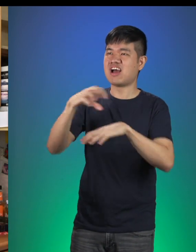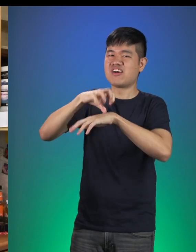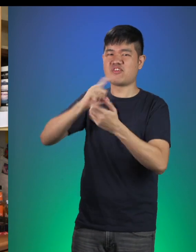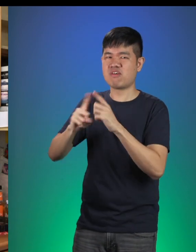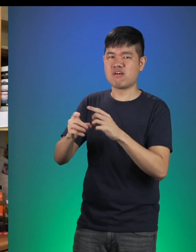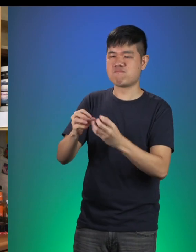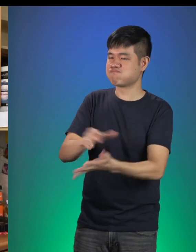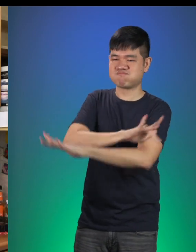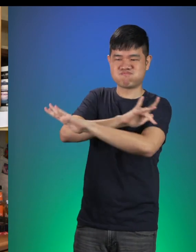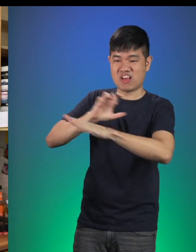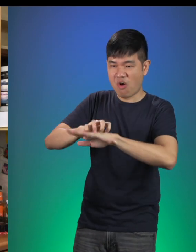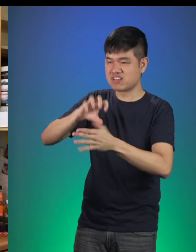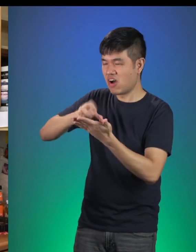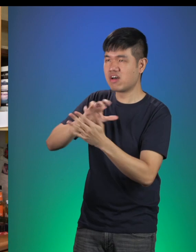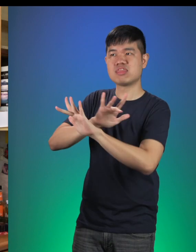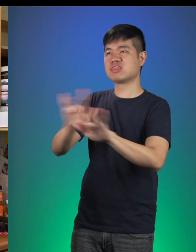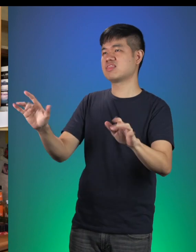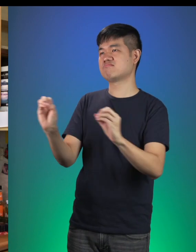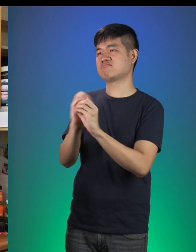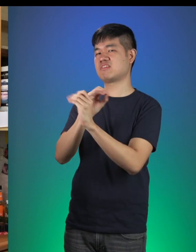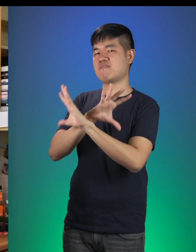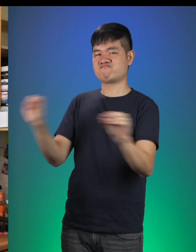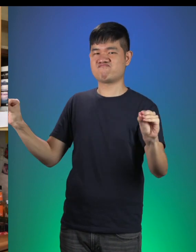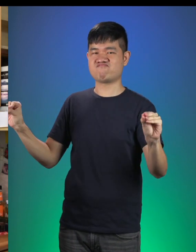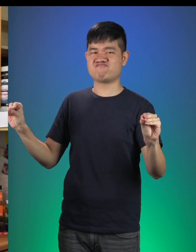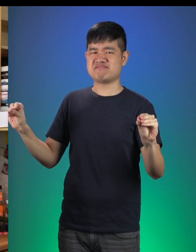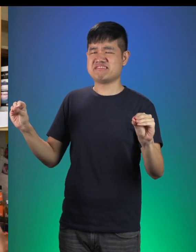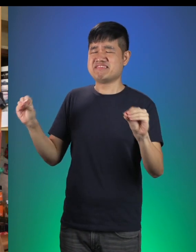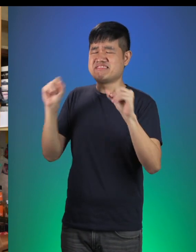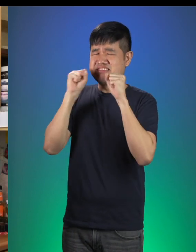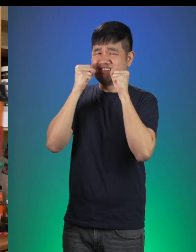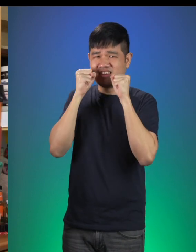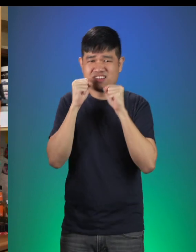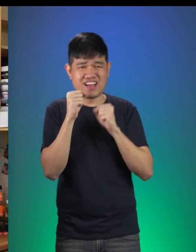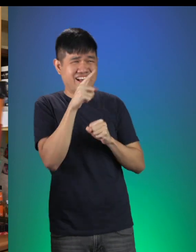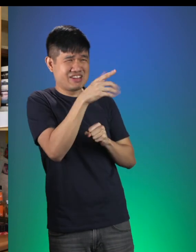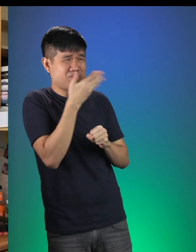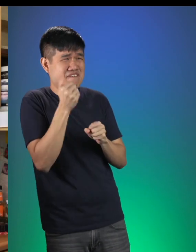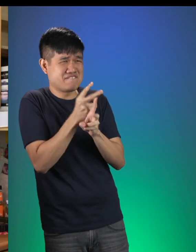and cupcakes and cakes and buns and cookies! [Gretel sobbing] Hansel: You better be careful Little Red!